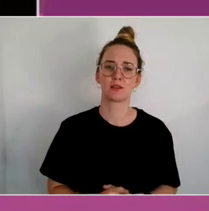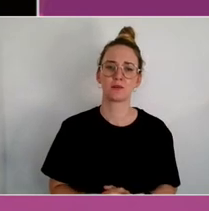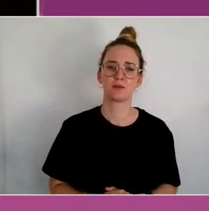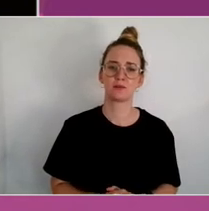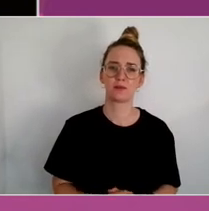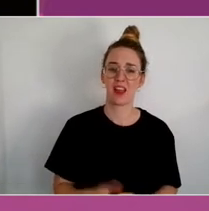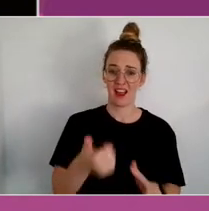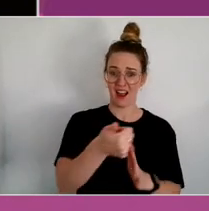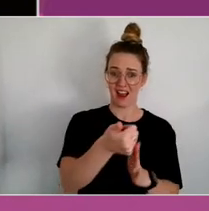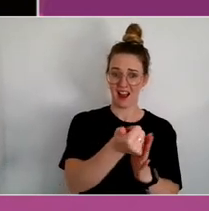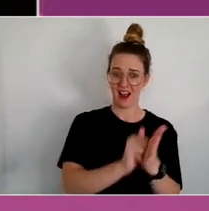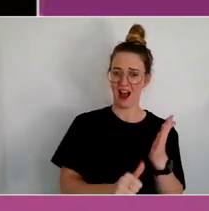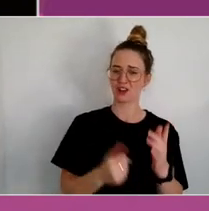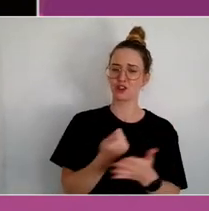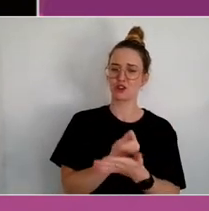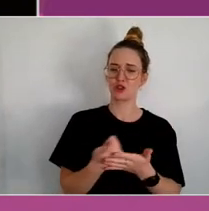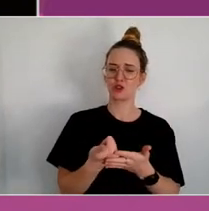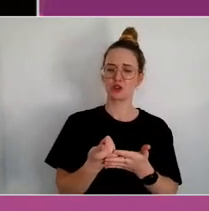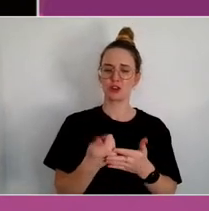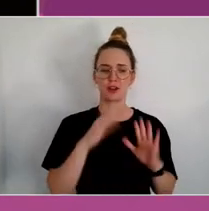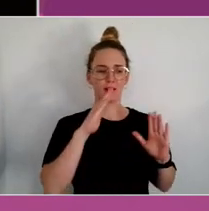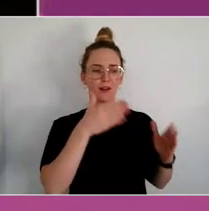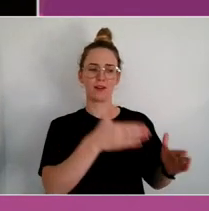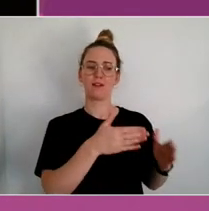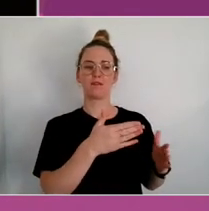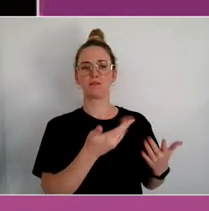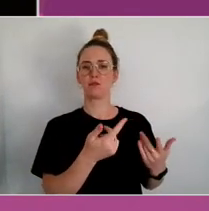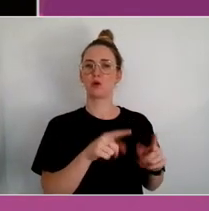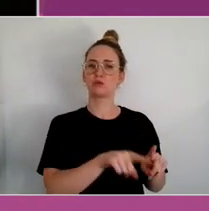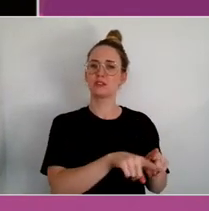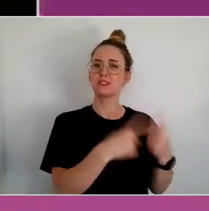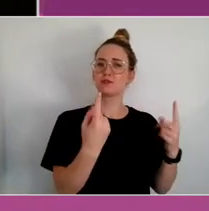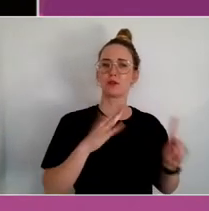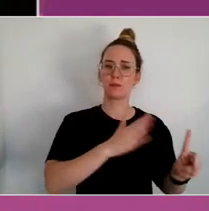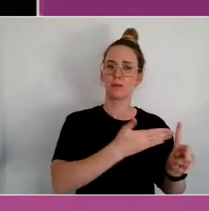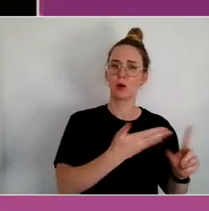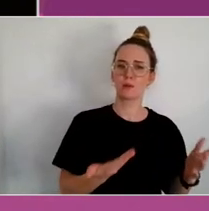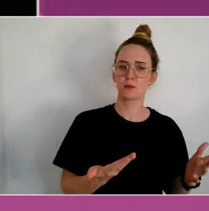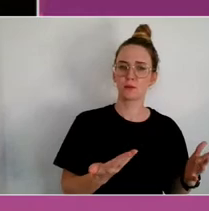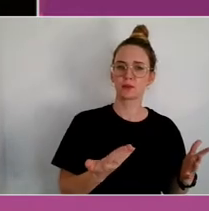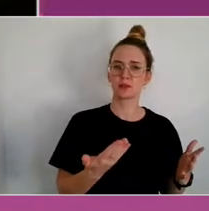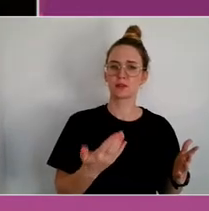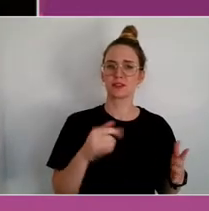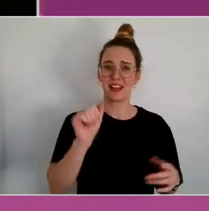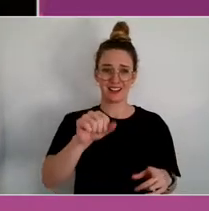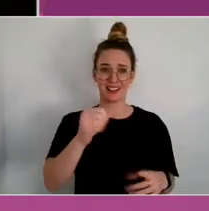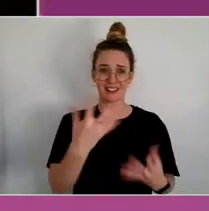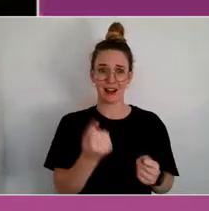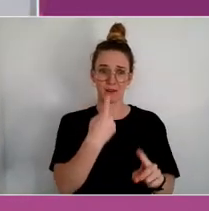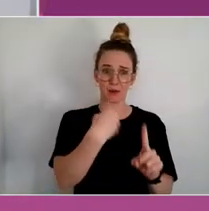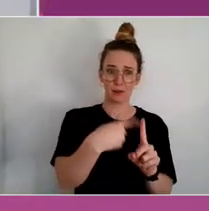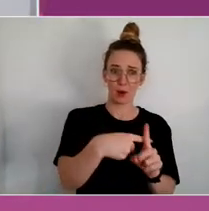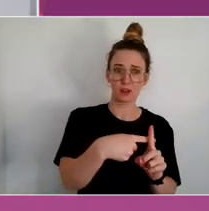And it's a spillover, it's a positive externality, captured by members of the community.